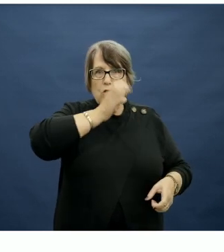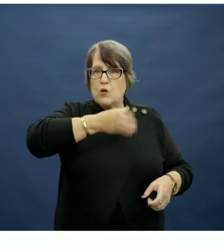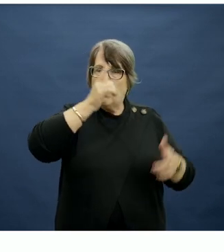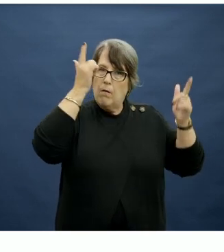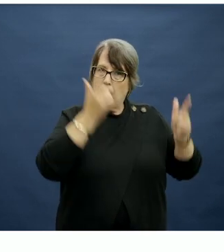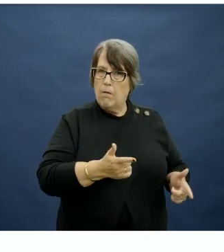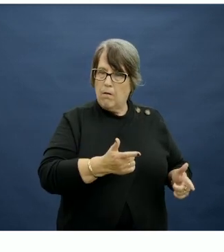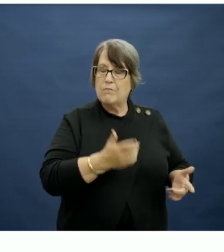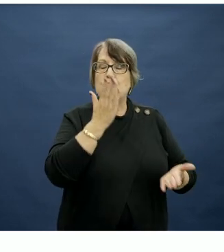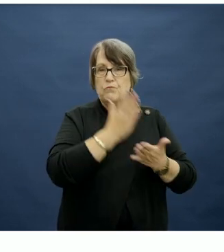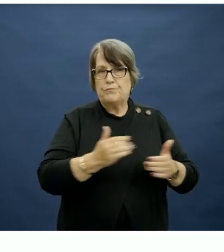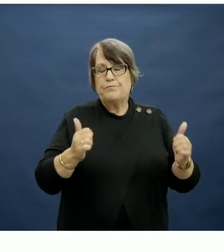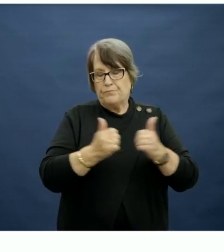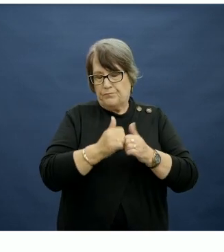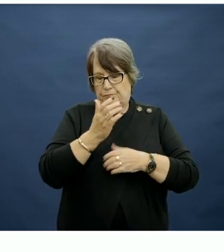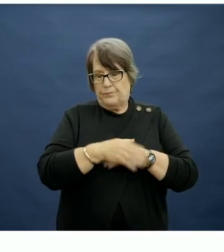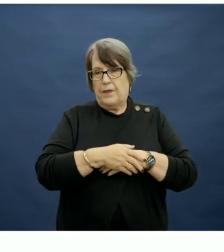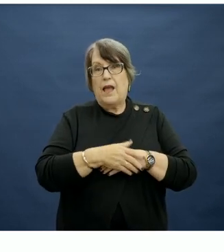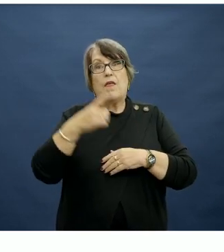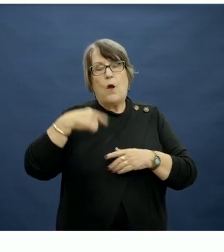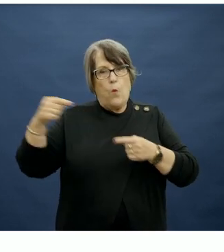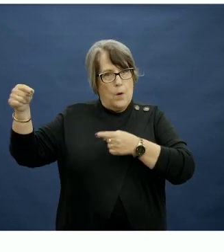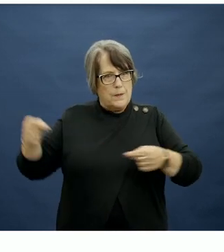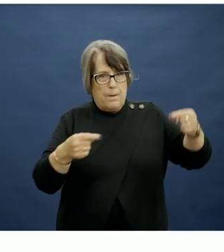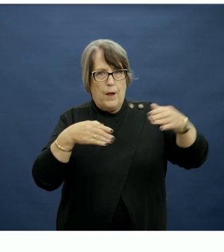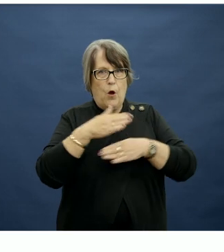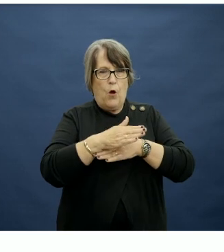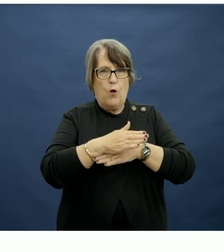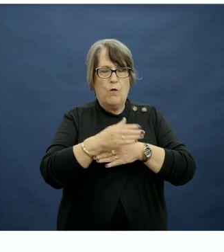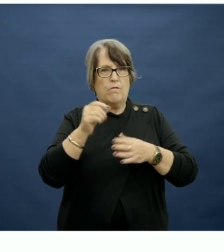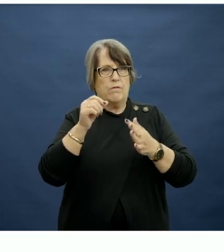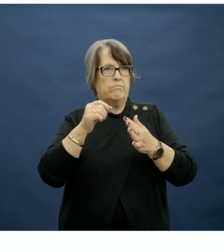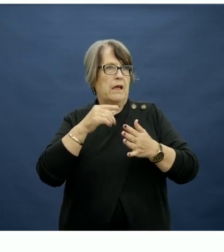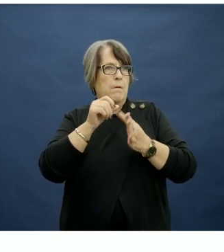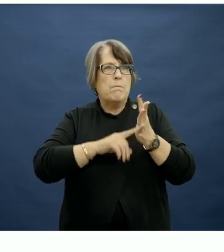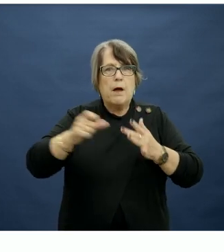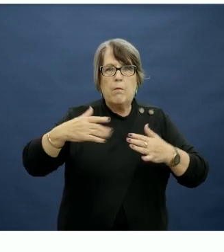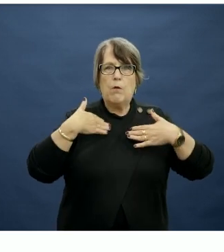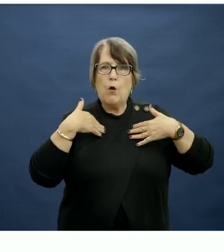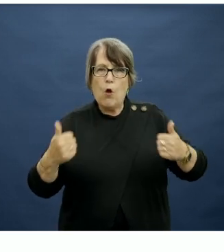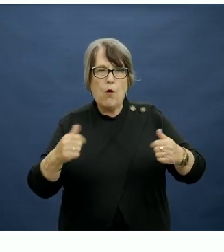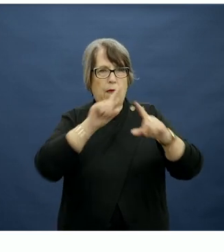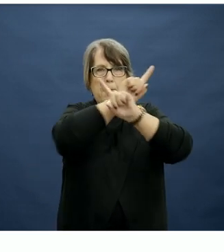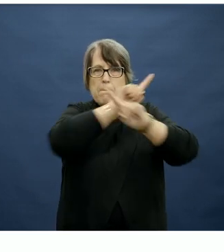There's no doubt about that. That's why the debate around public health levers such as bans on advertising, sponsorship